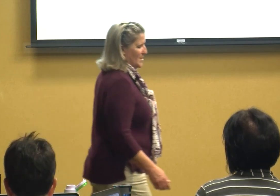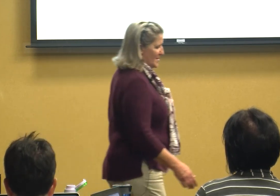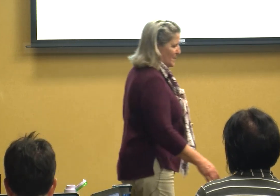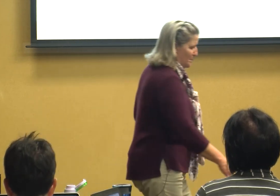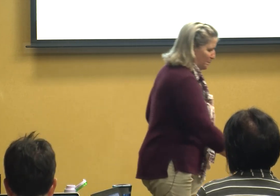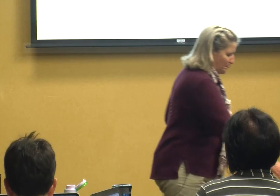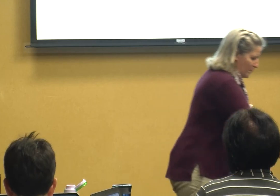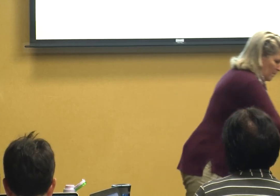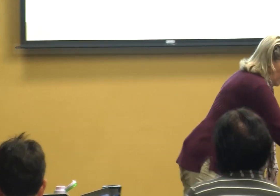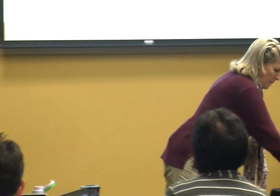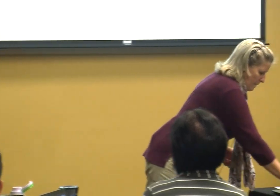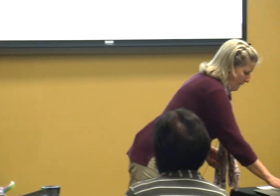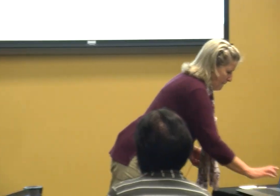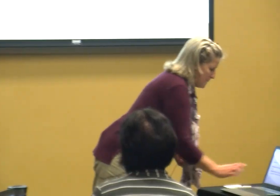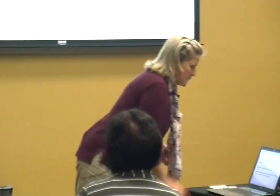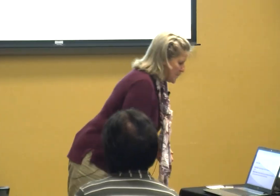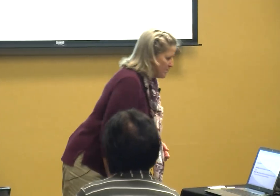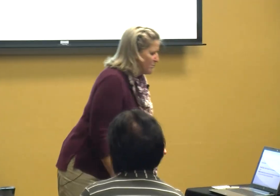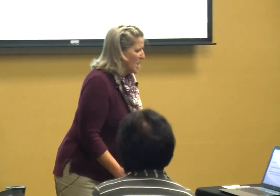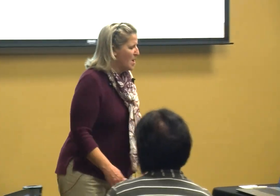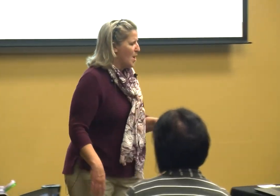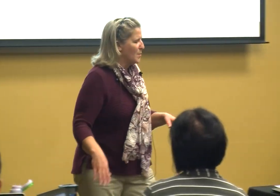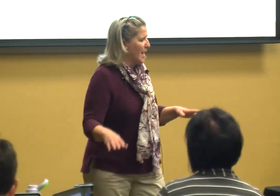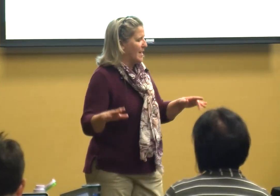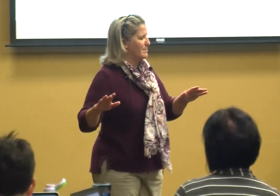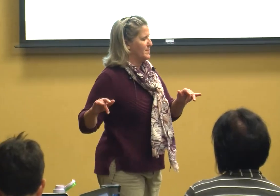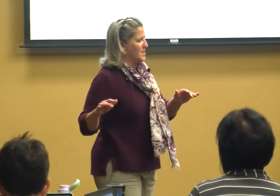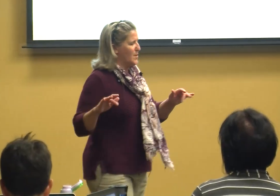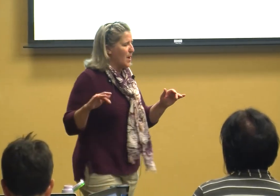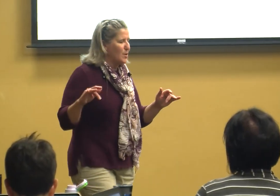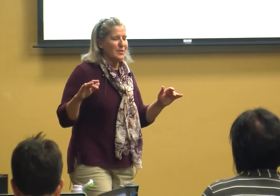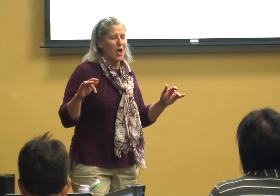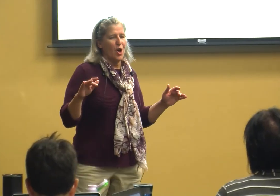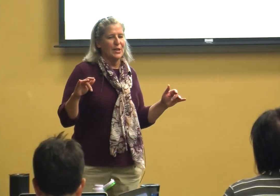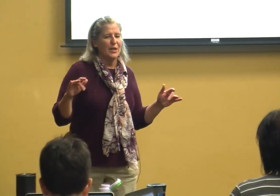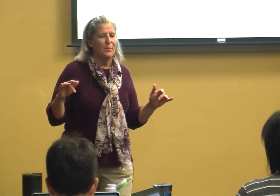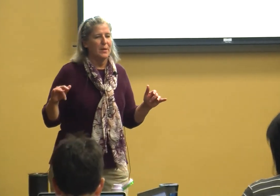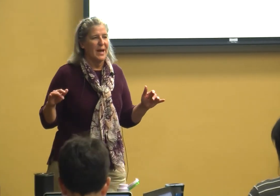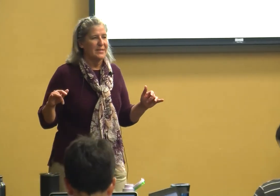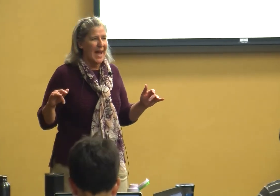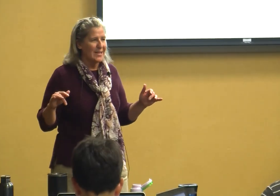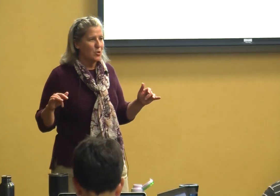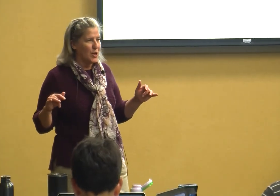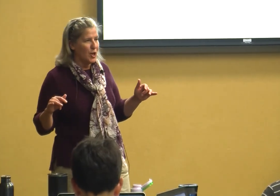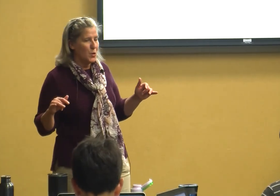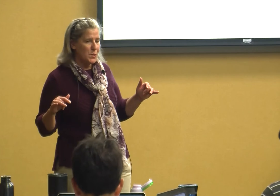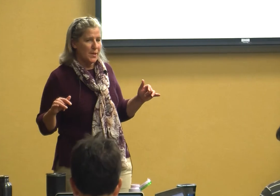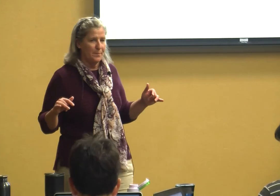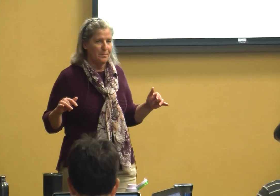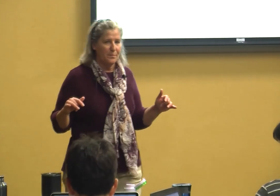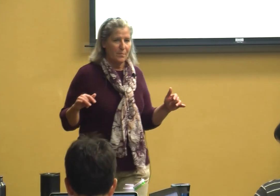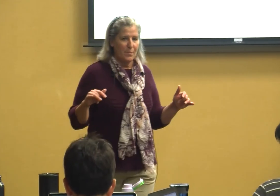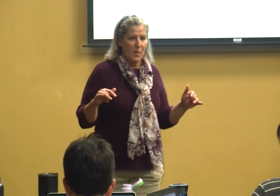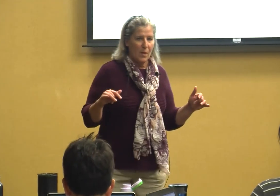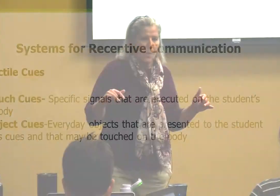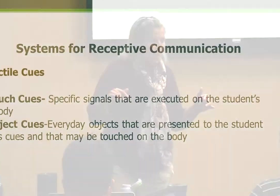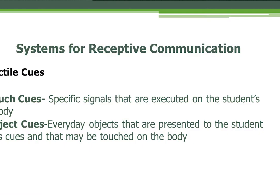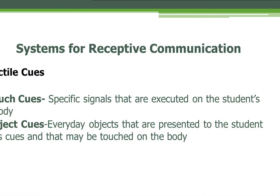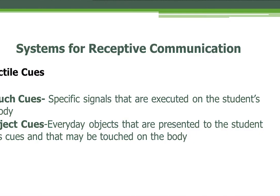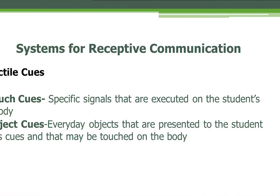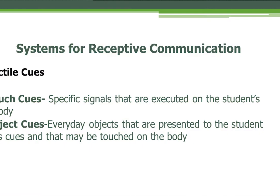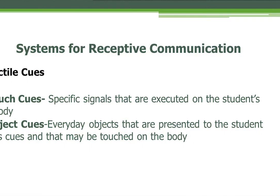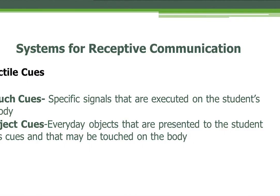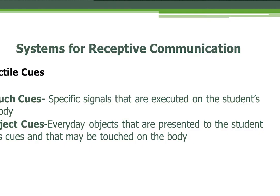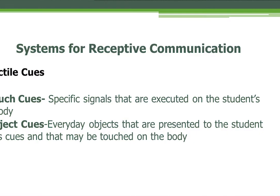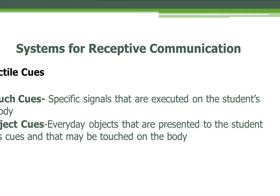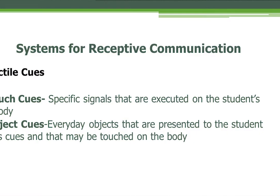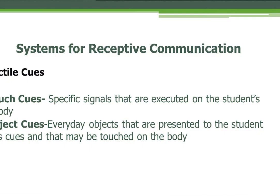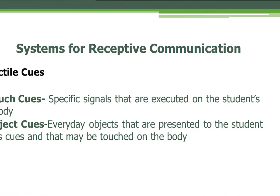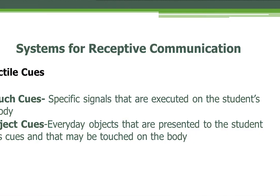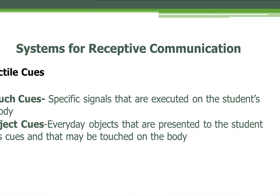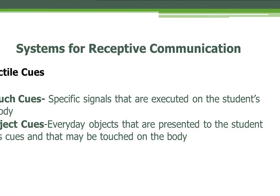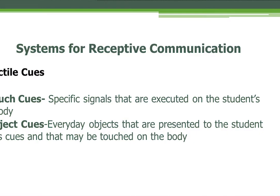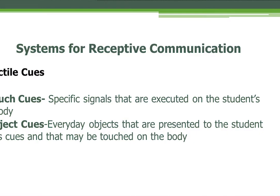okay so now we're going to talk a little bit about tactile cues tactile cues there are two